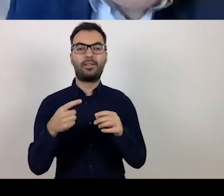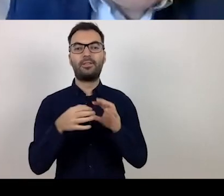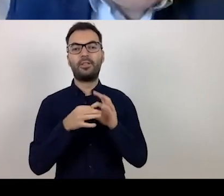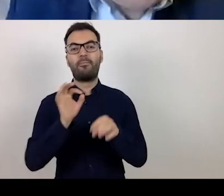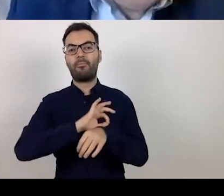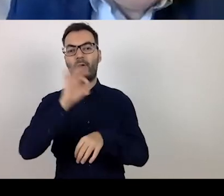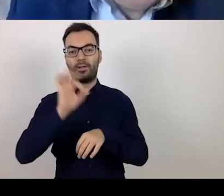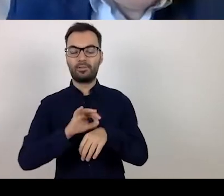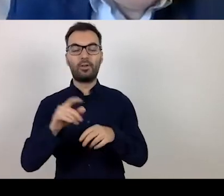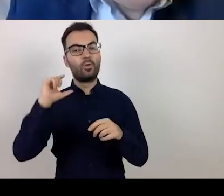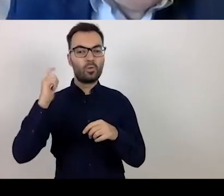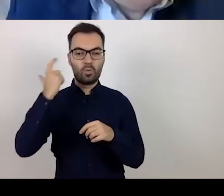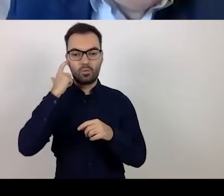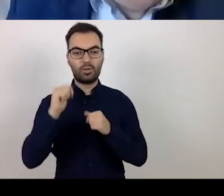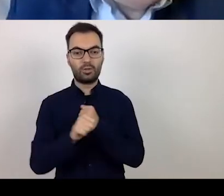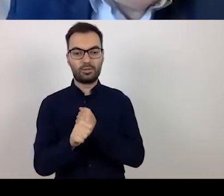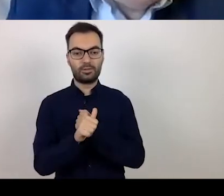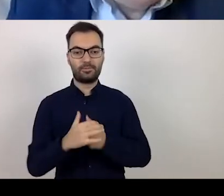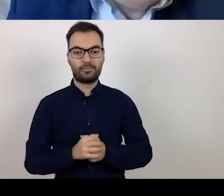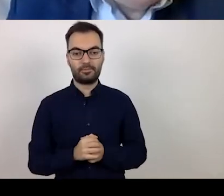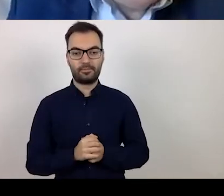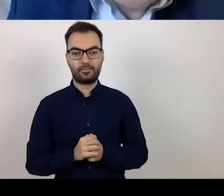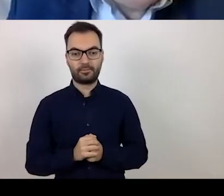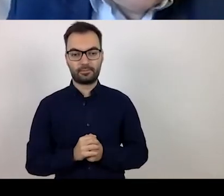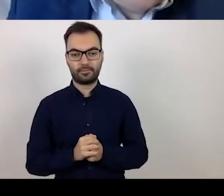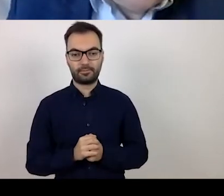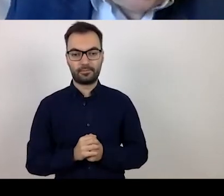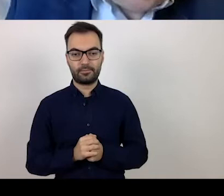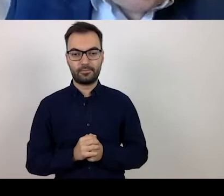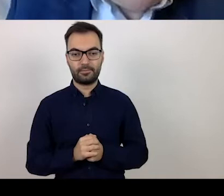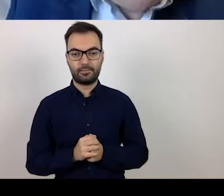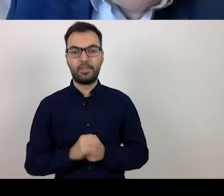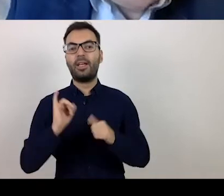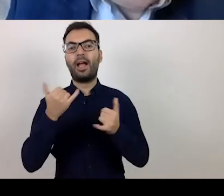and matters related to the criteria for project selection,